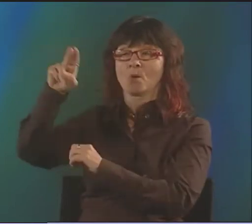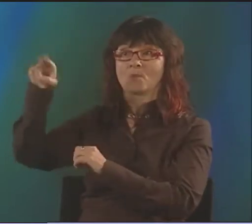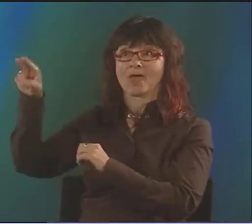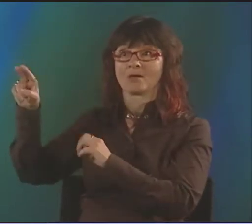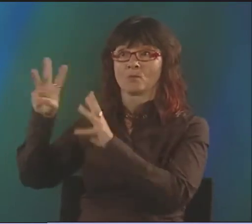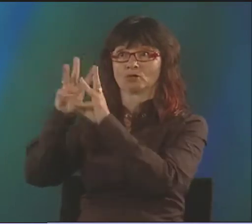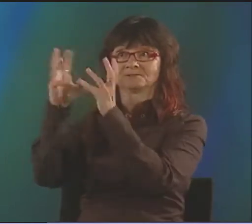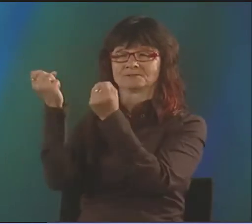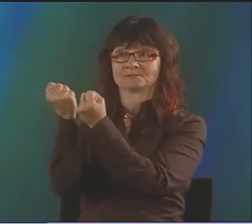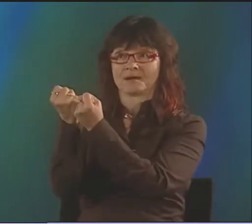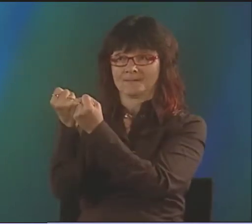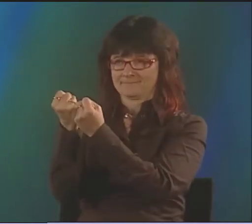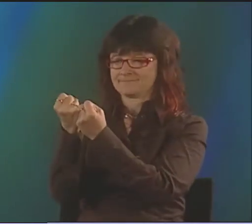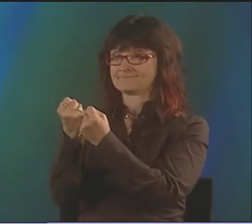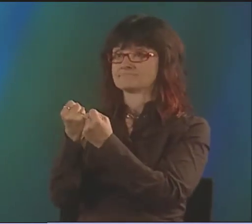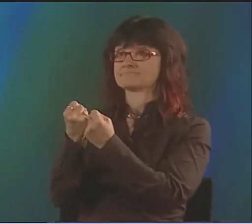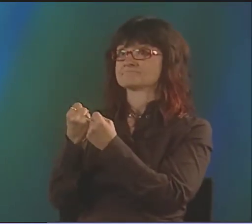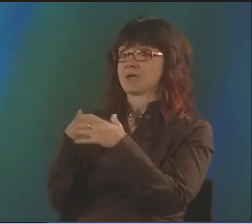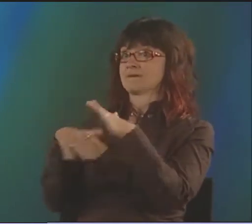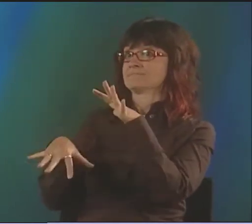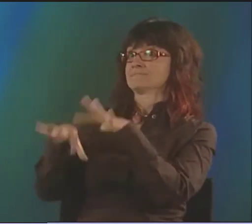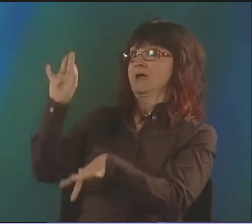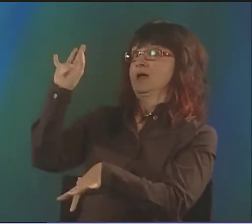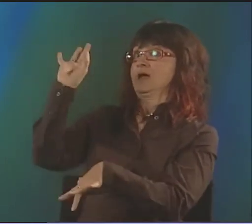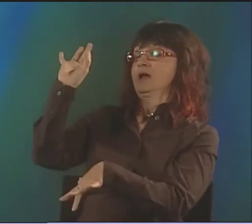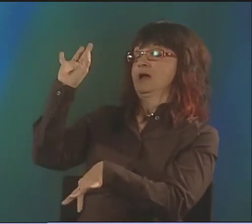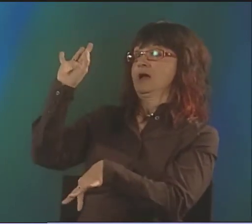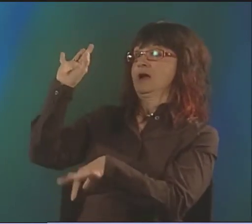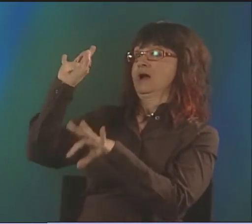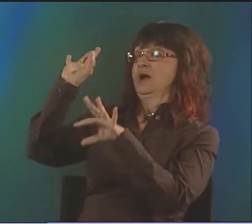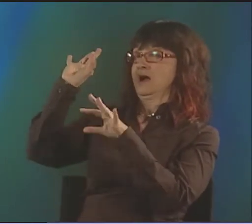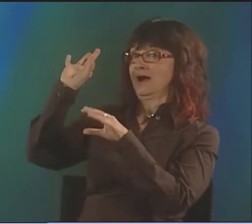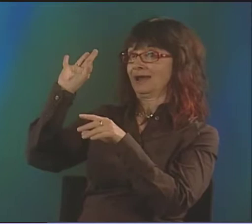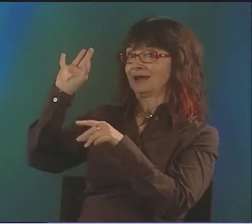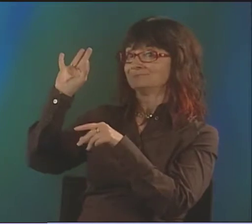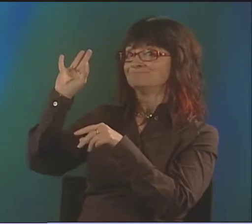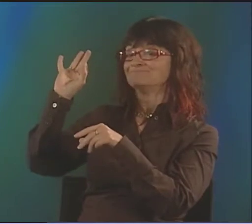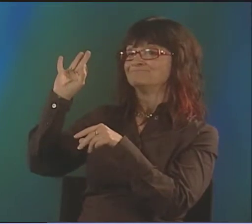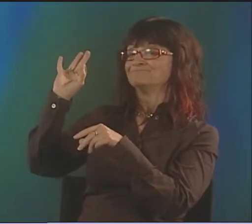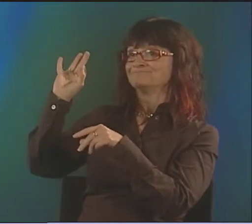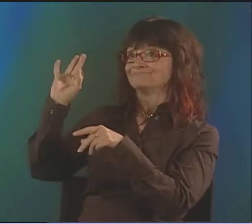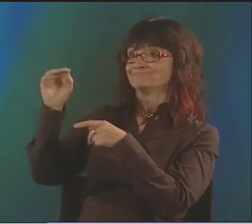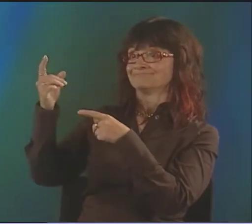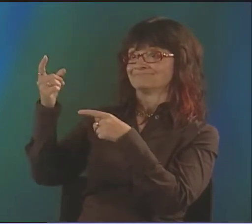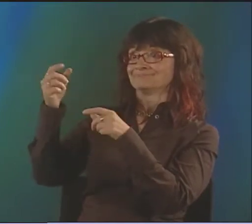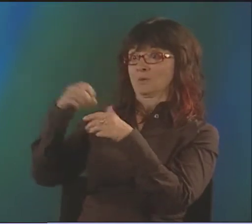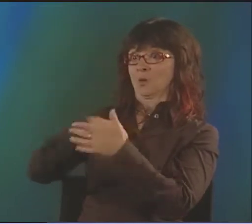NOW, LATER PETER AND I WORKED TEACHING IN NORWAY. WE HAD THIS WORKSHOP WE WERE PUTTING ON.